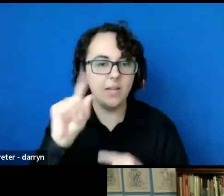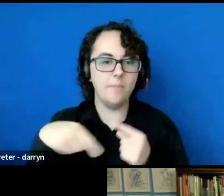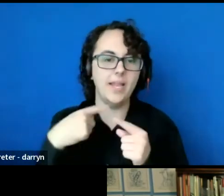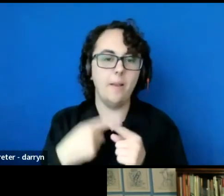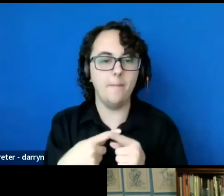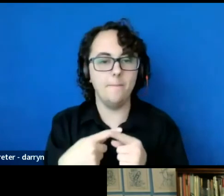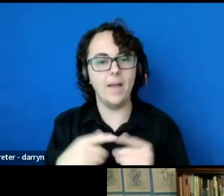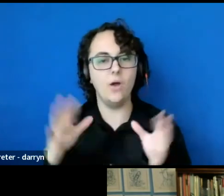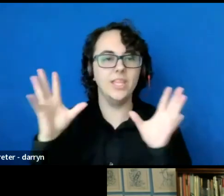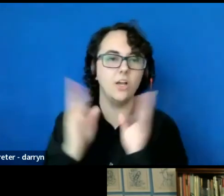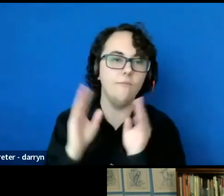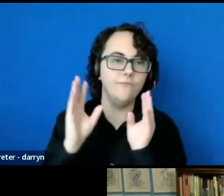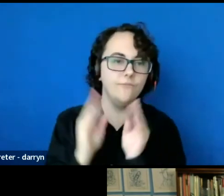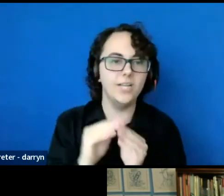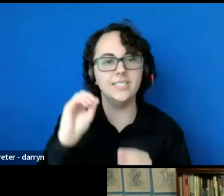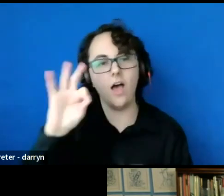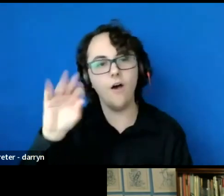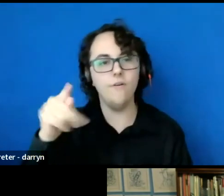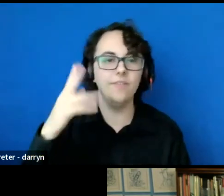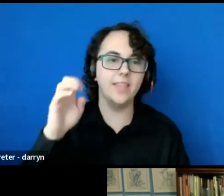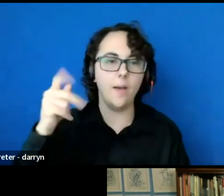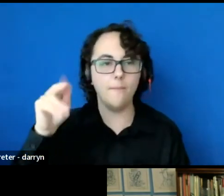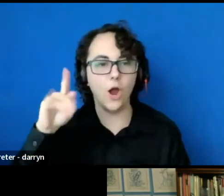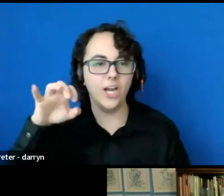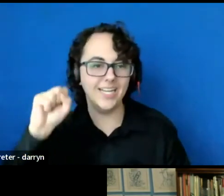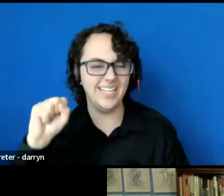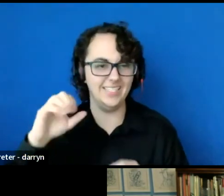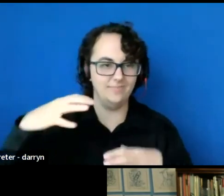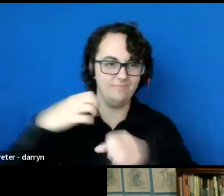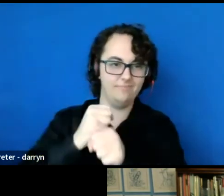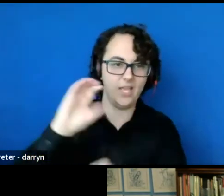or the COPs, as they're known, I'm a lawyer by day